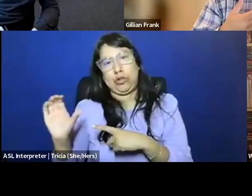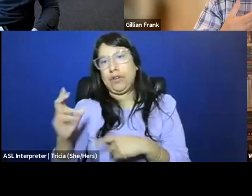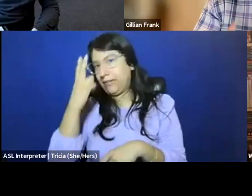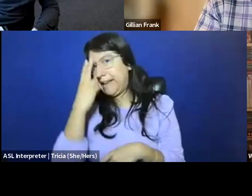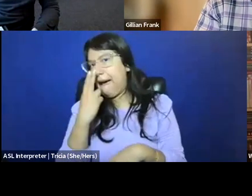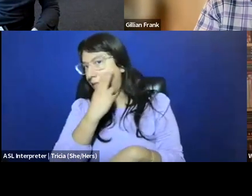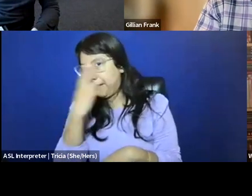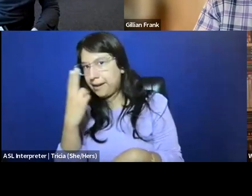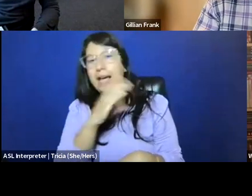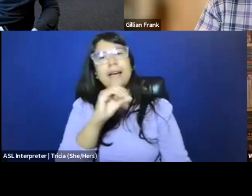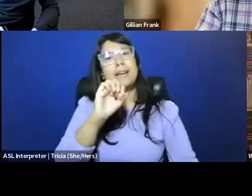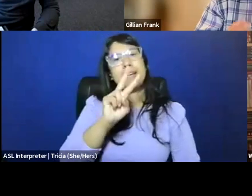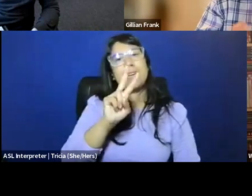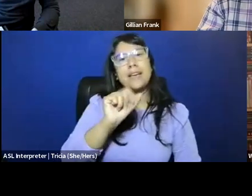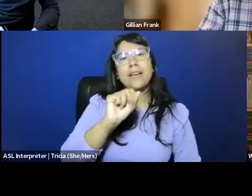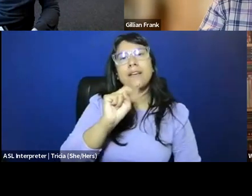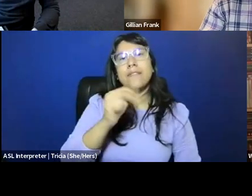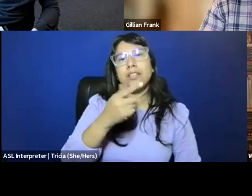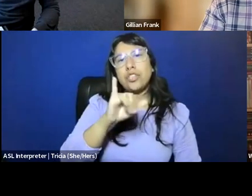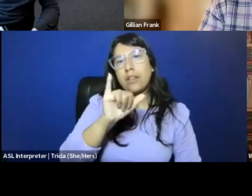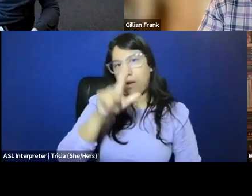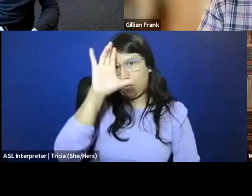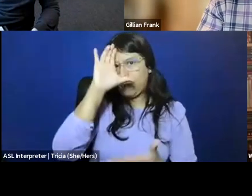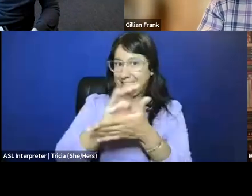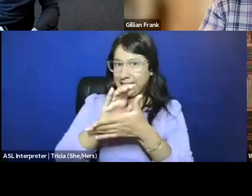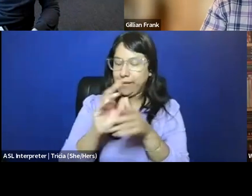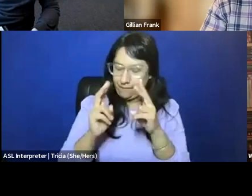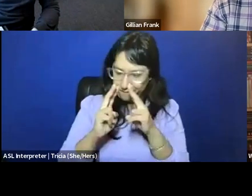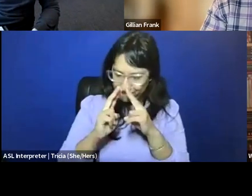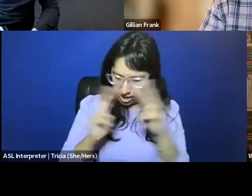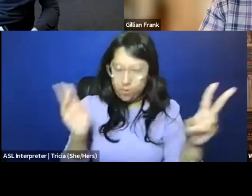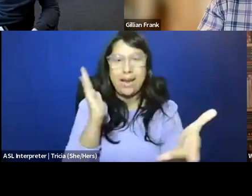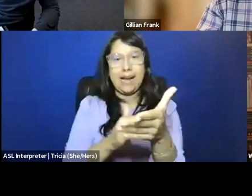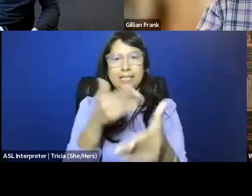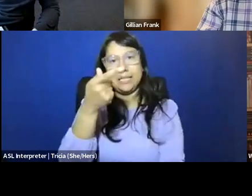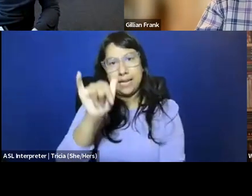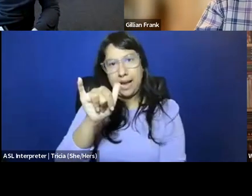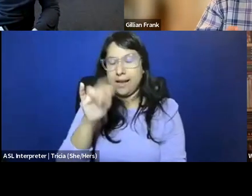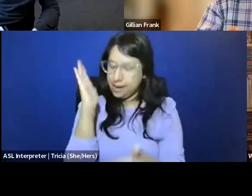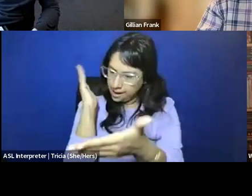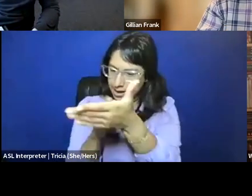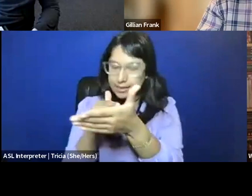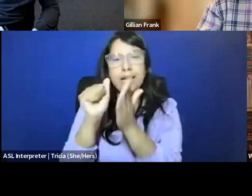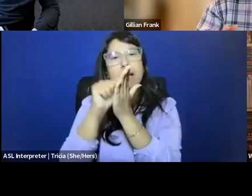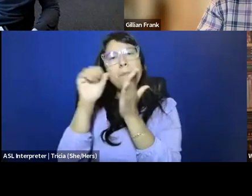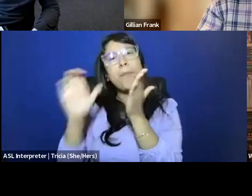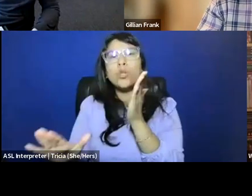Catholic and Evangelical belief that is profoundly anti-gay, anti-abortion and wants to,